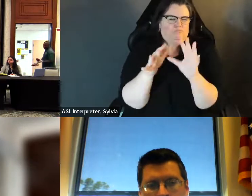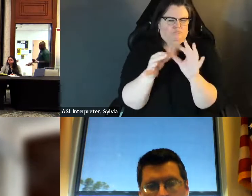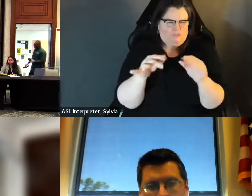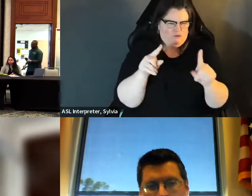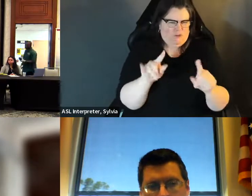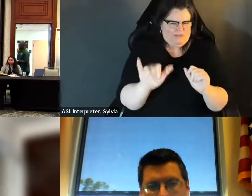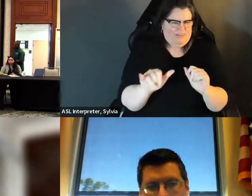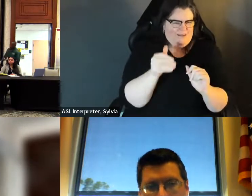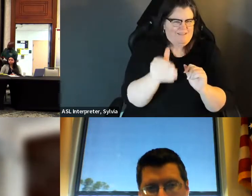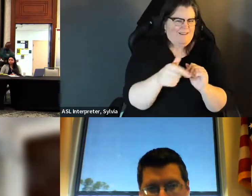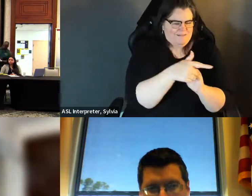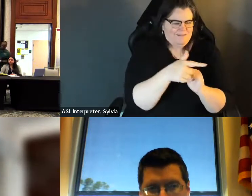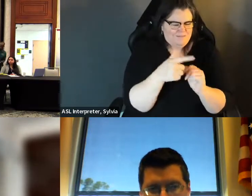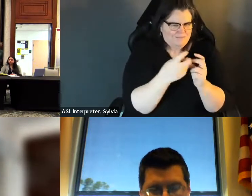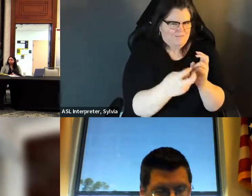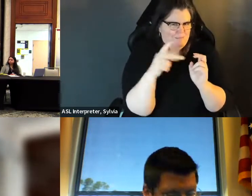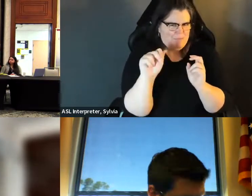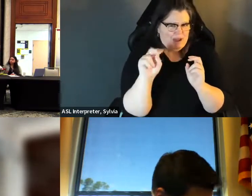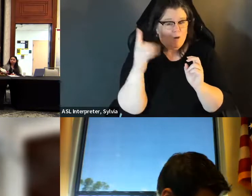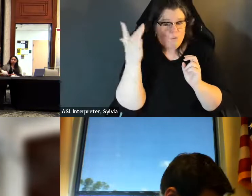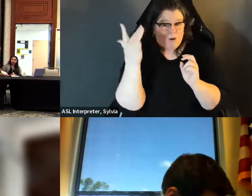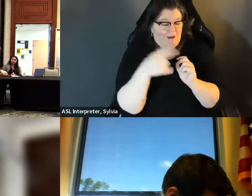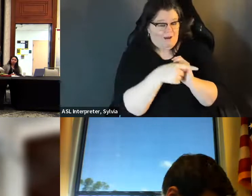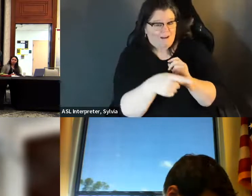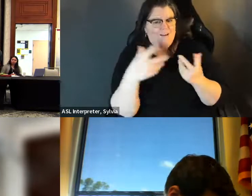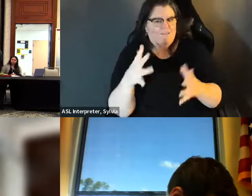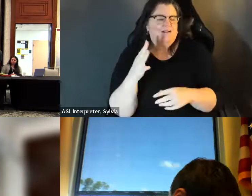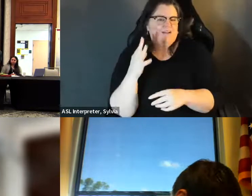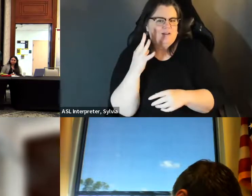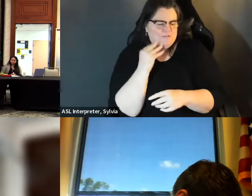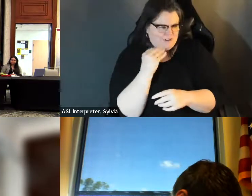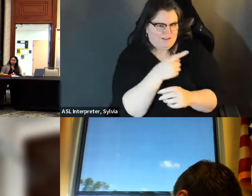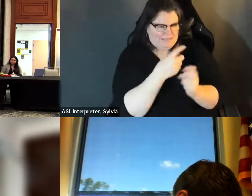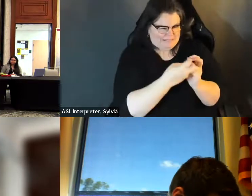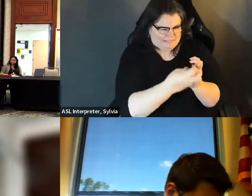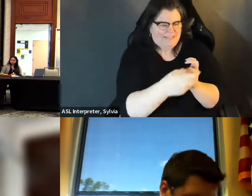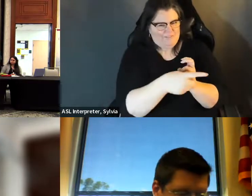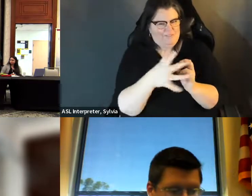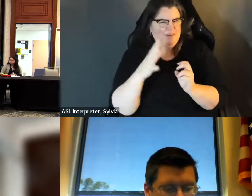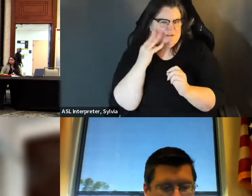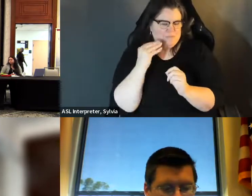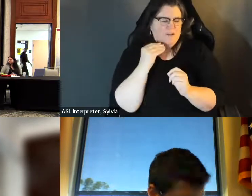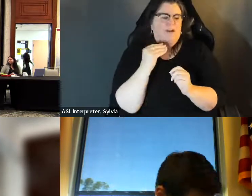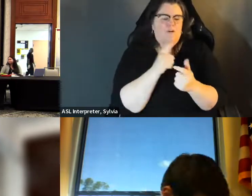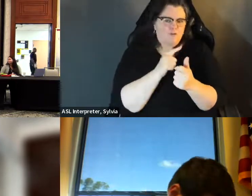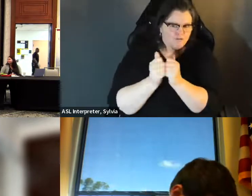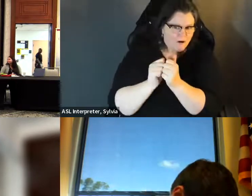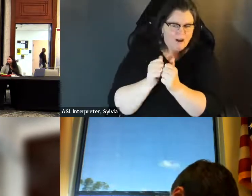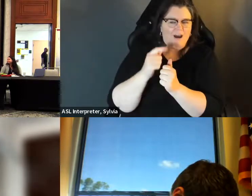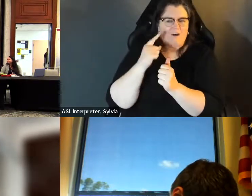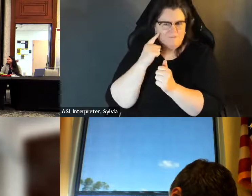wonderful kind of transition out of this panel and to consider and offer up to our next panel as folks